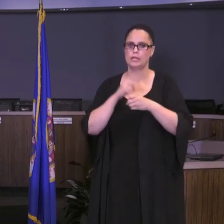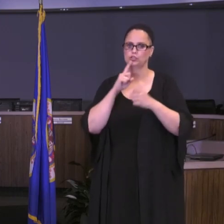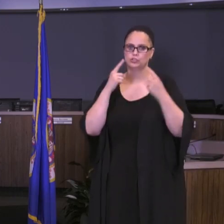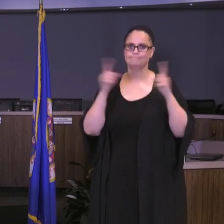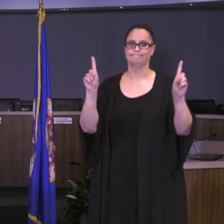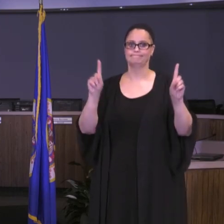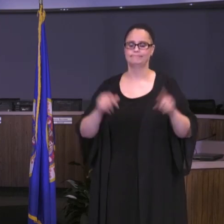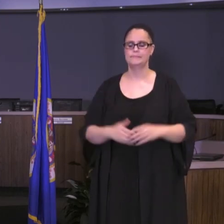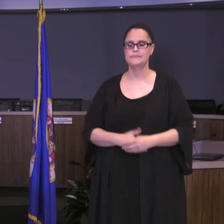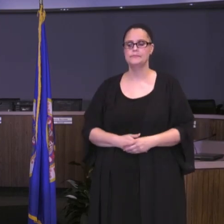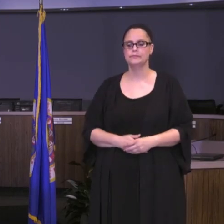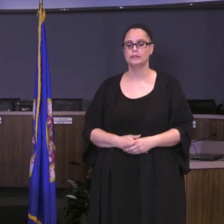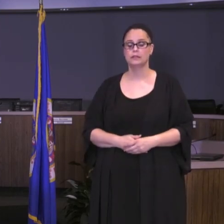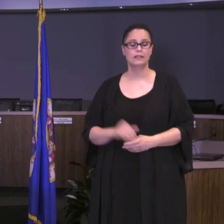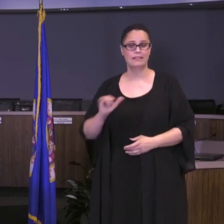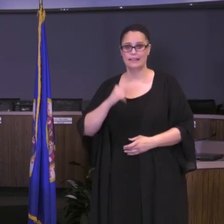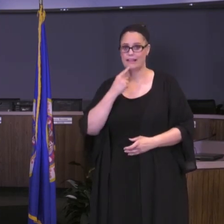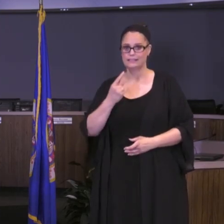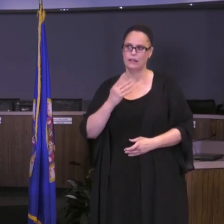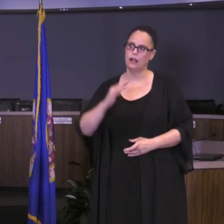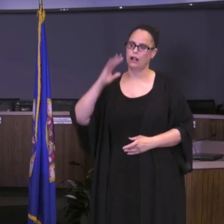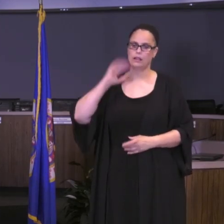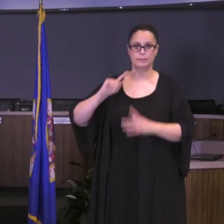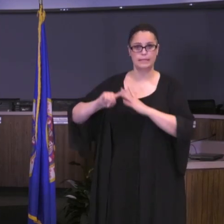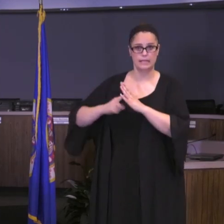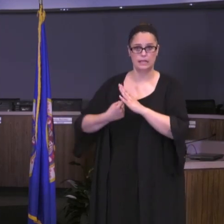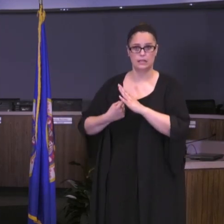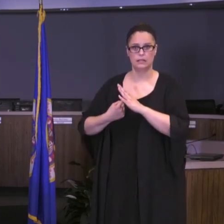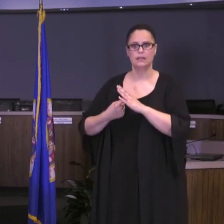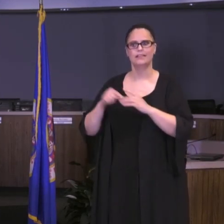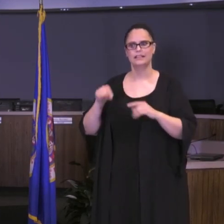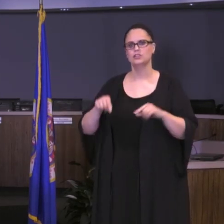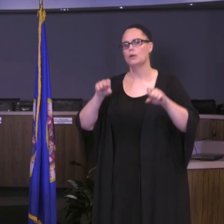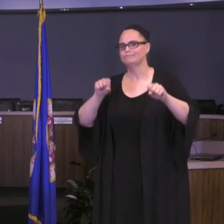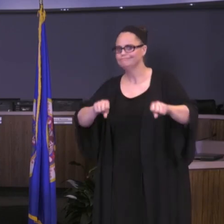mention that, I said at the very beginning, that these are contingent plans that we've been working on,